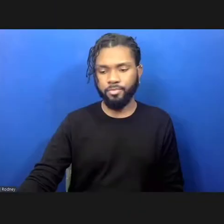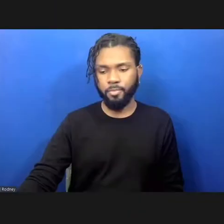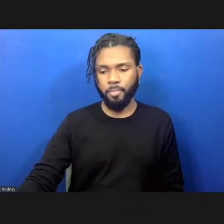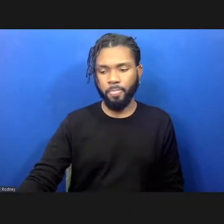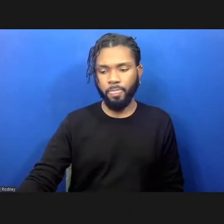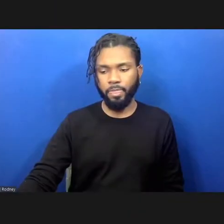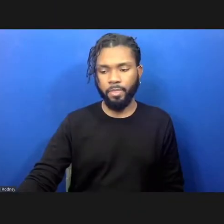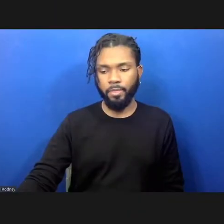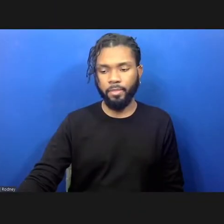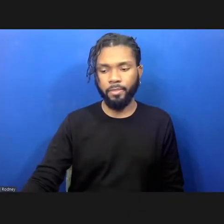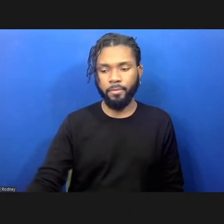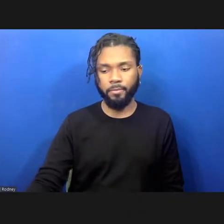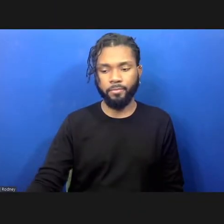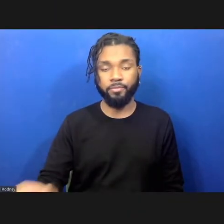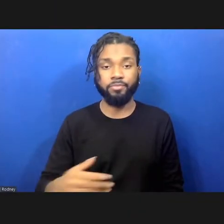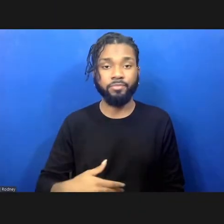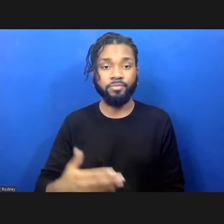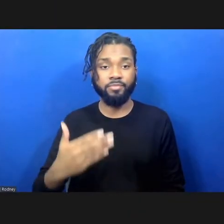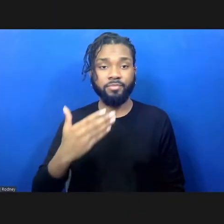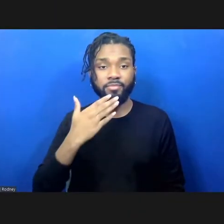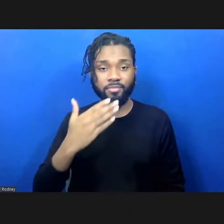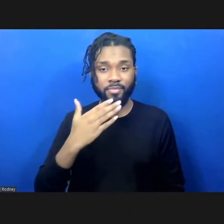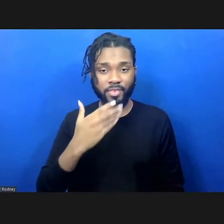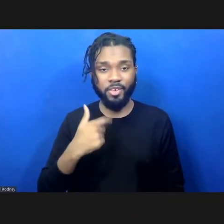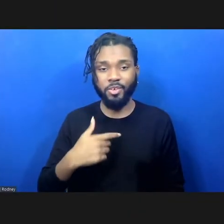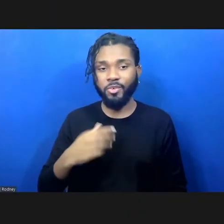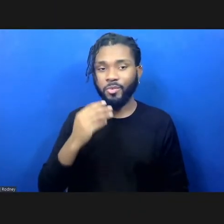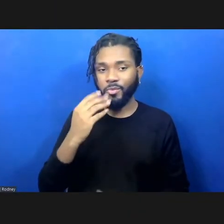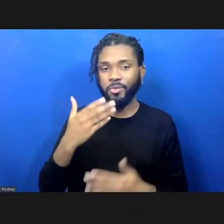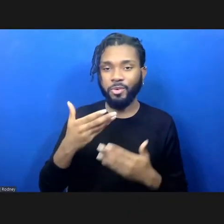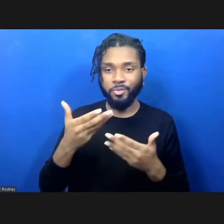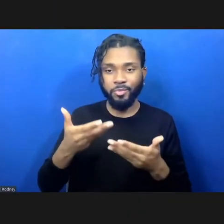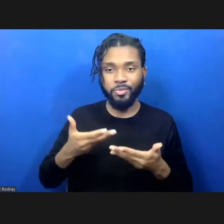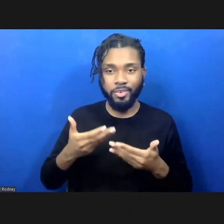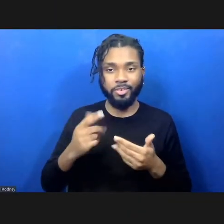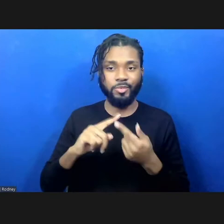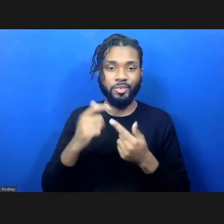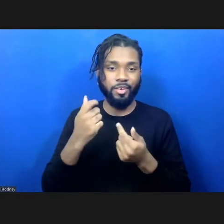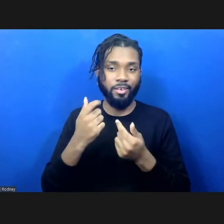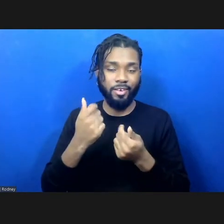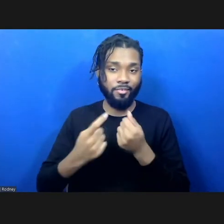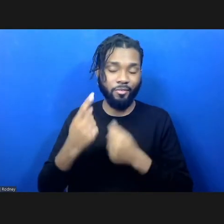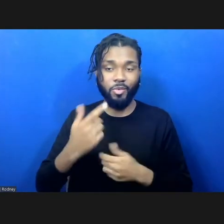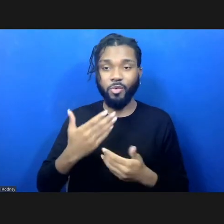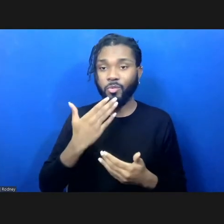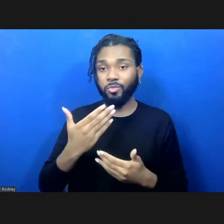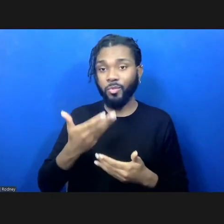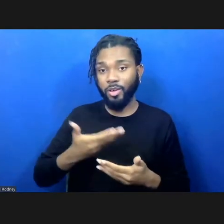Thank you, Solana. Warmest greetings, everyone, and welcome to tonight's program. Thank you for being here.